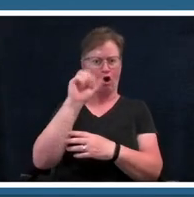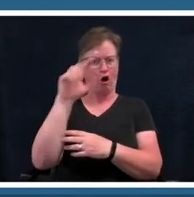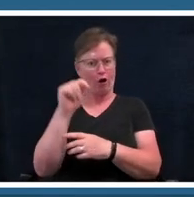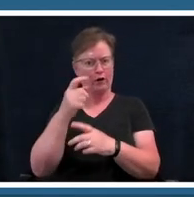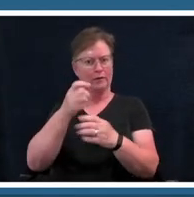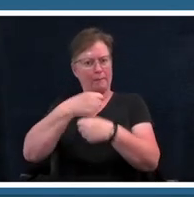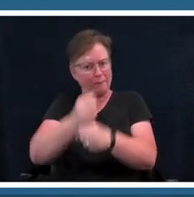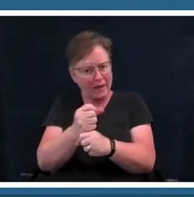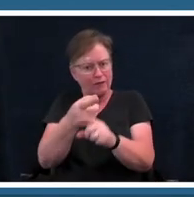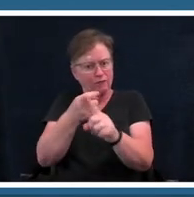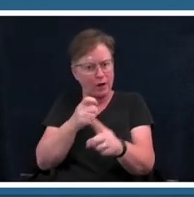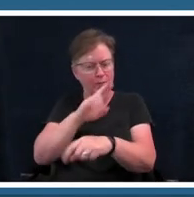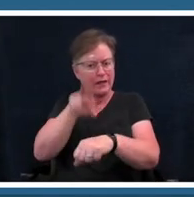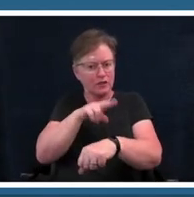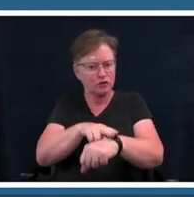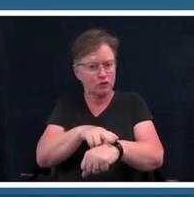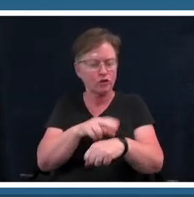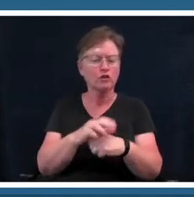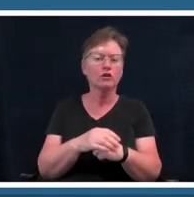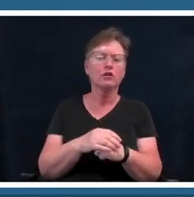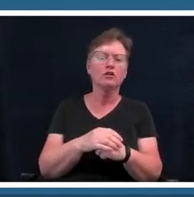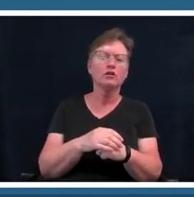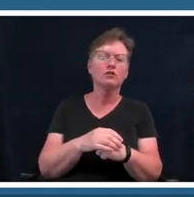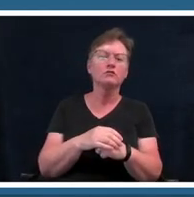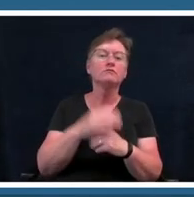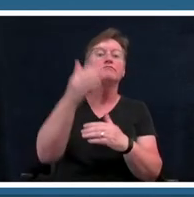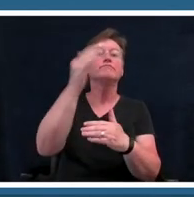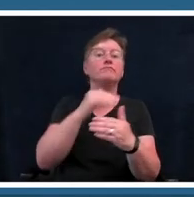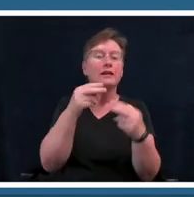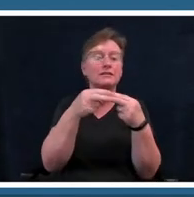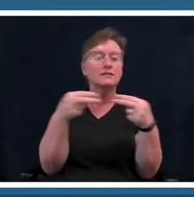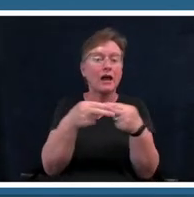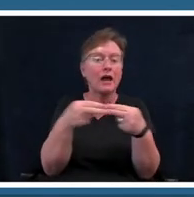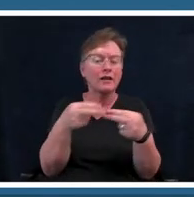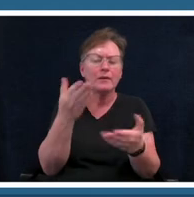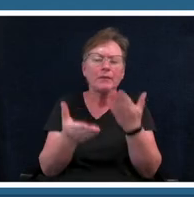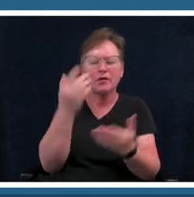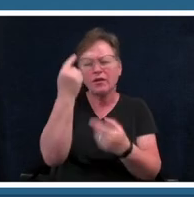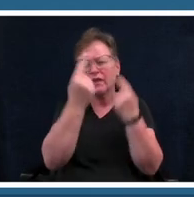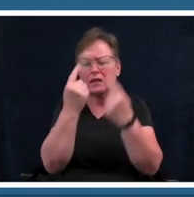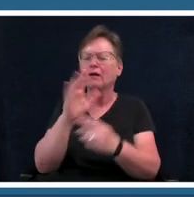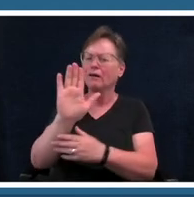next slide you might be thinking okay